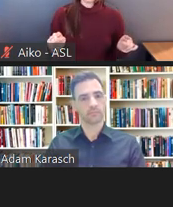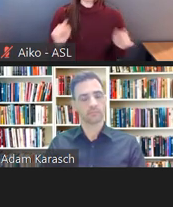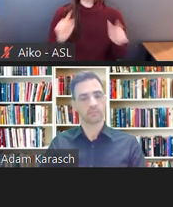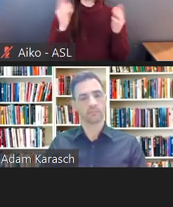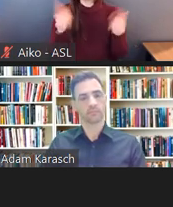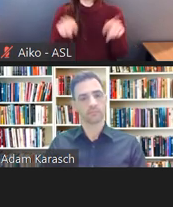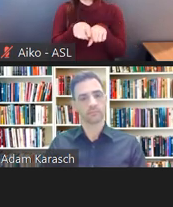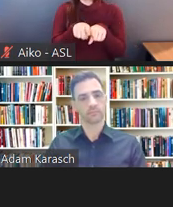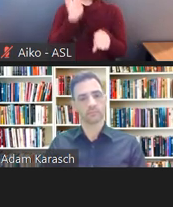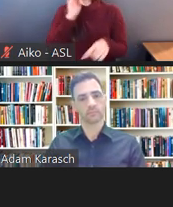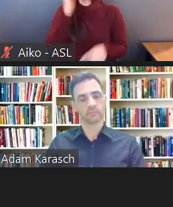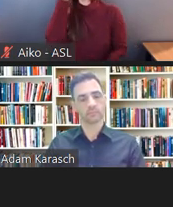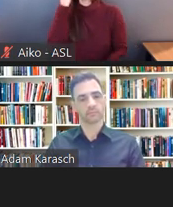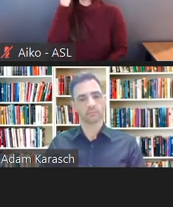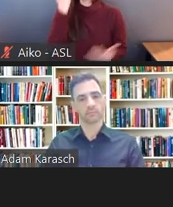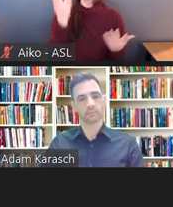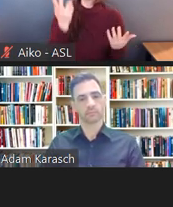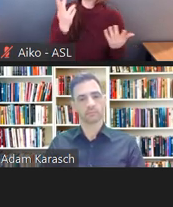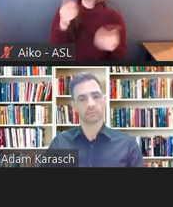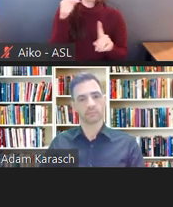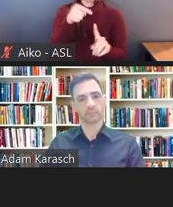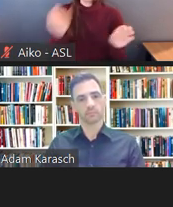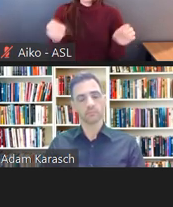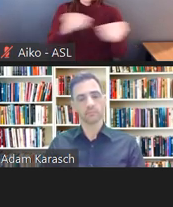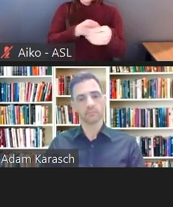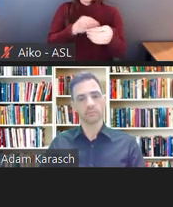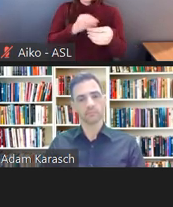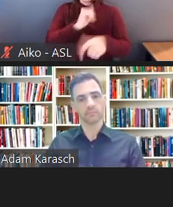Is it an office setting? Is a manufacturing setting?